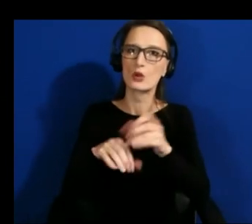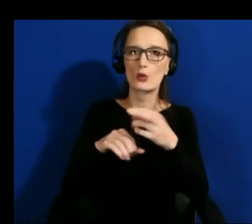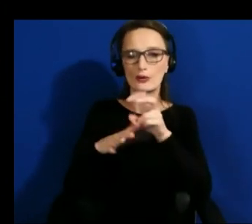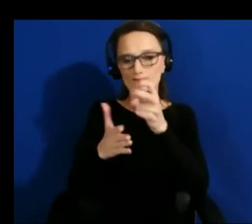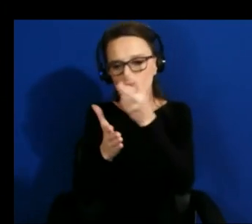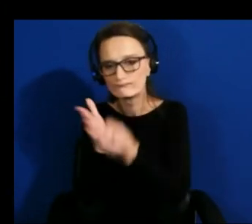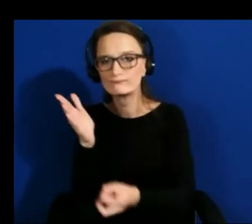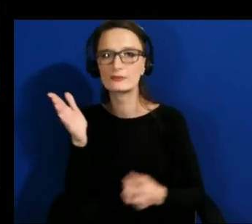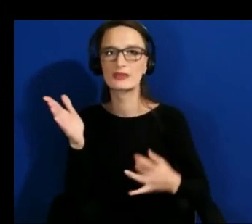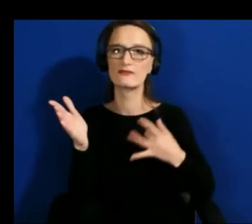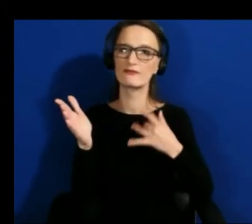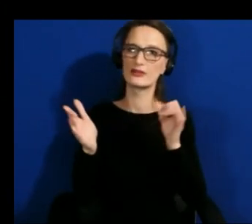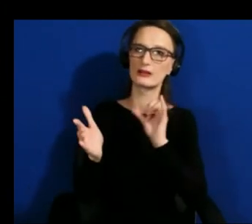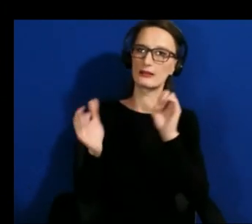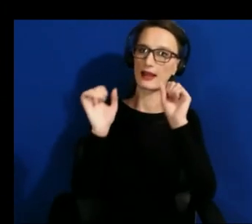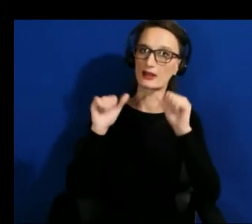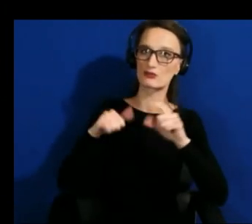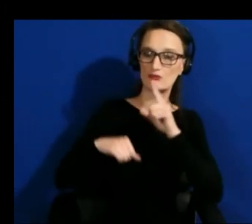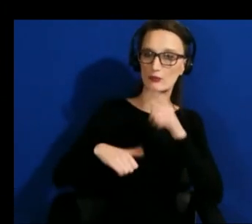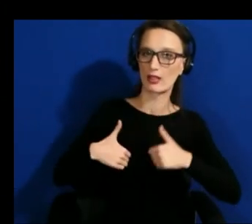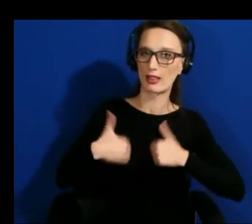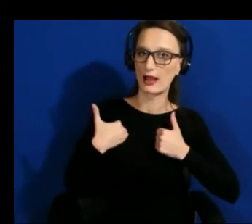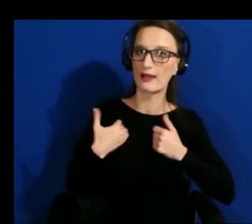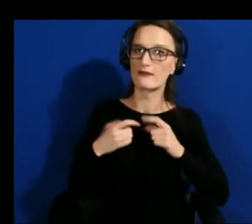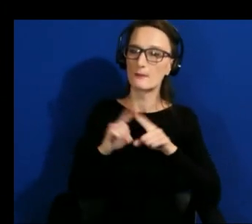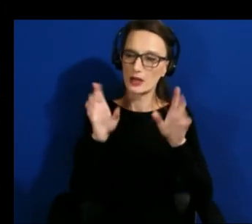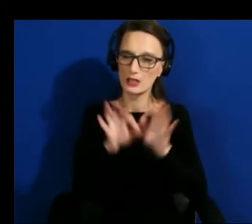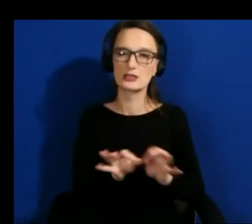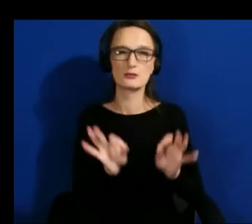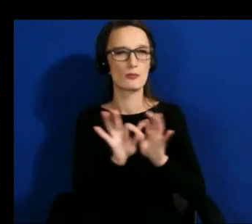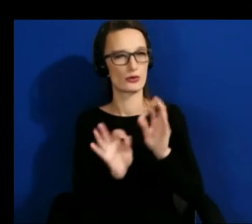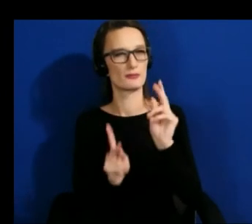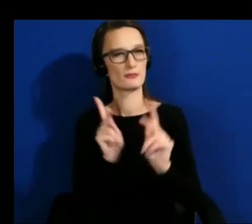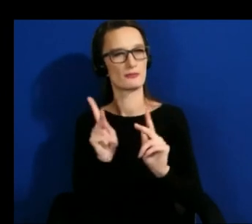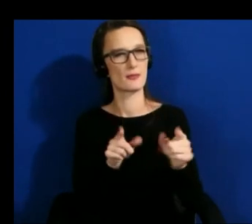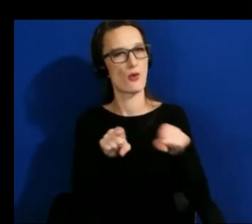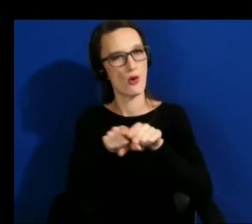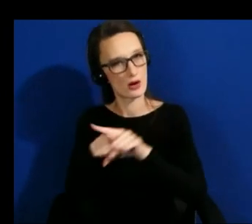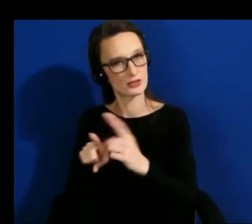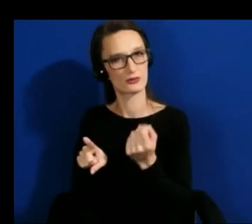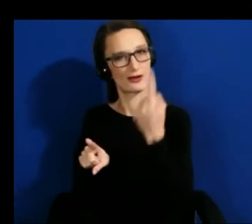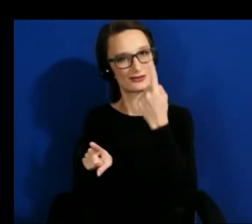people or for us to understand how can we create more accessible experiences that allows people